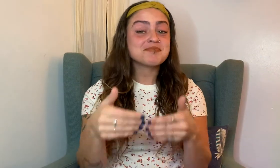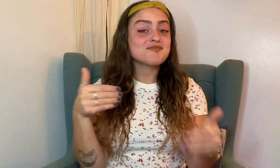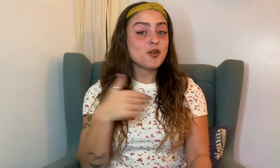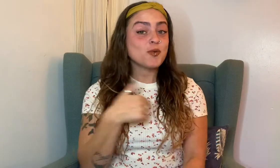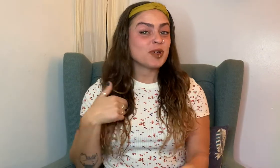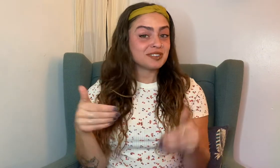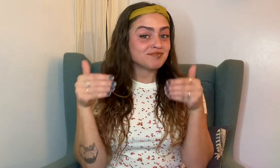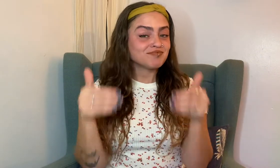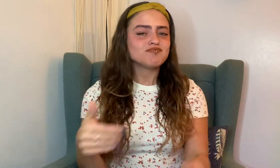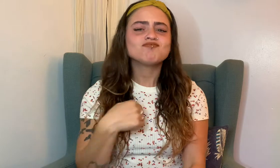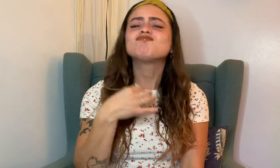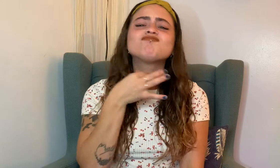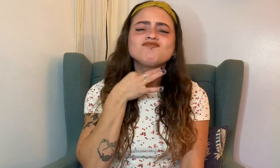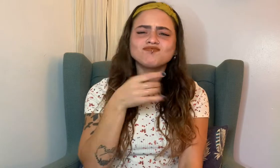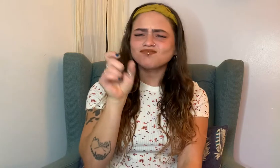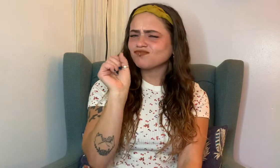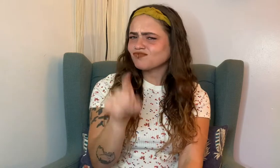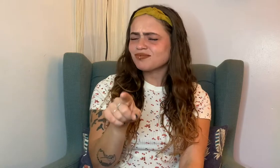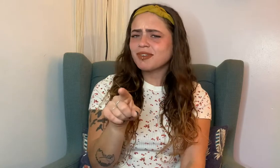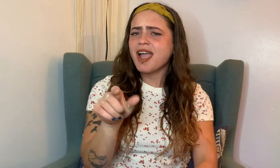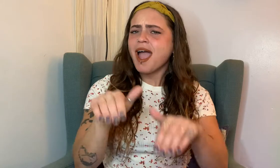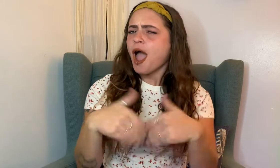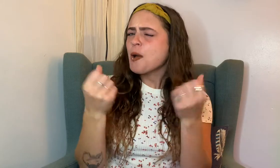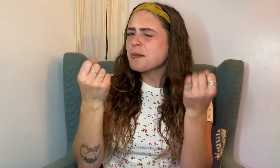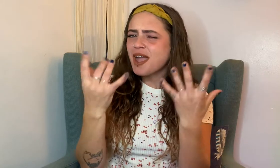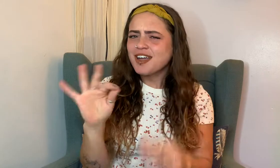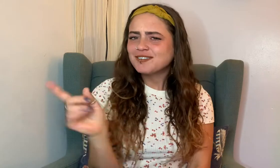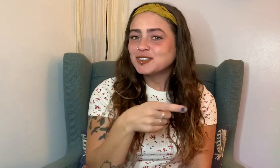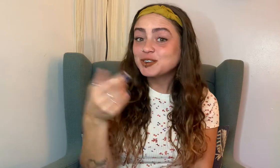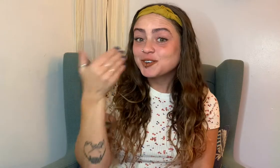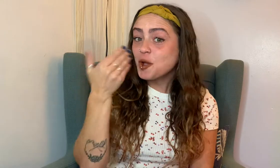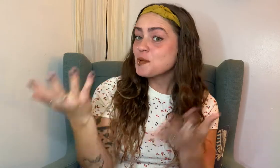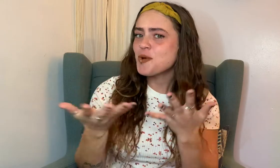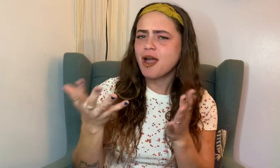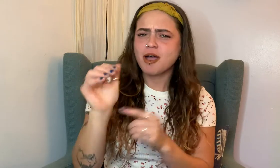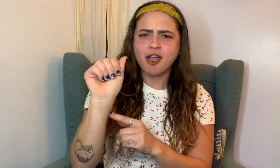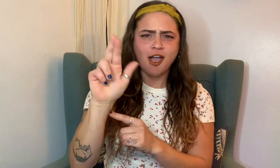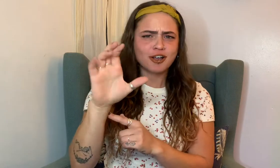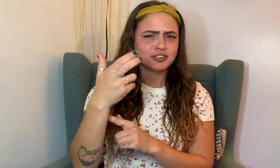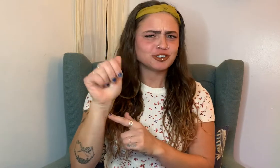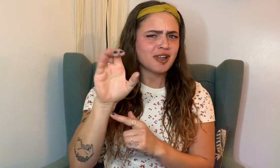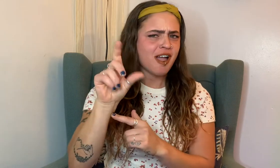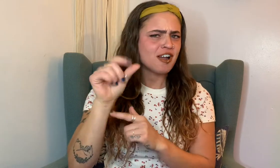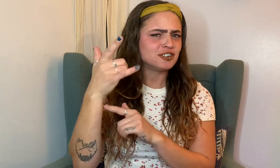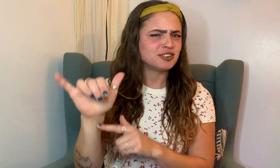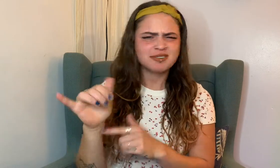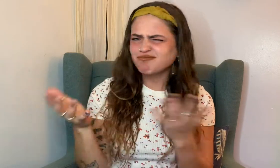Before we proceed, how many of you know what “Archaeology” is?